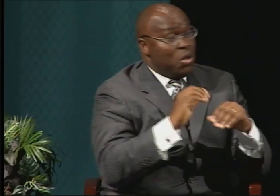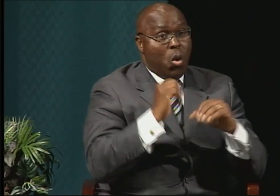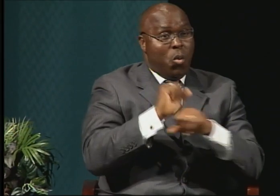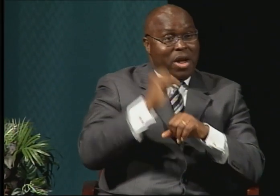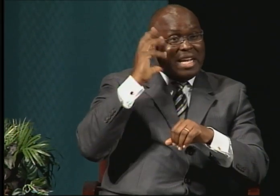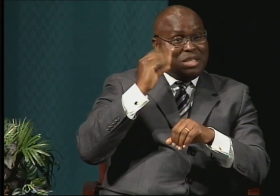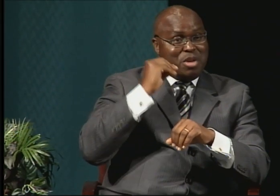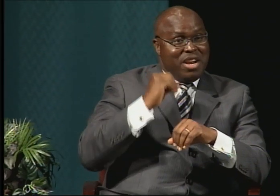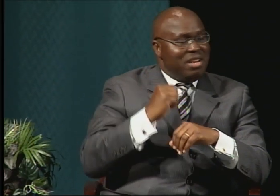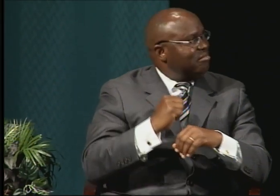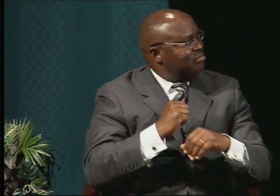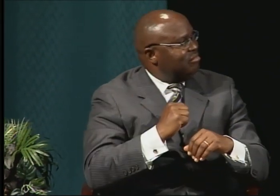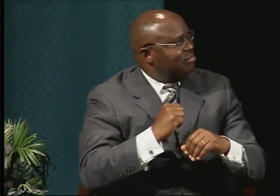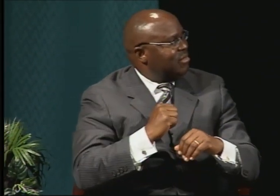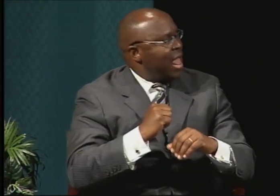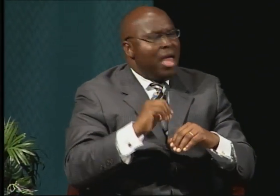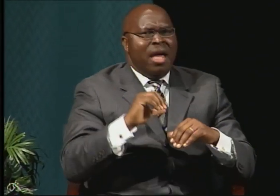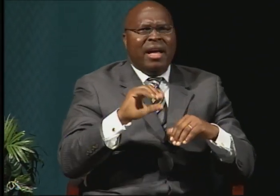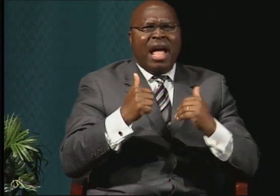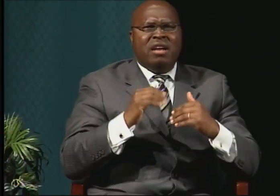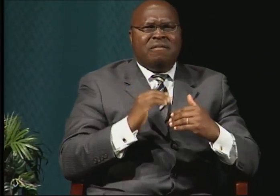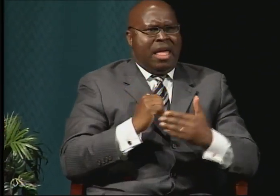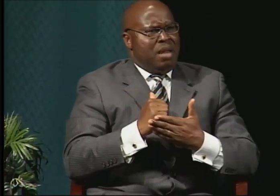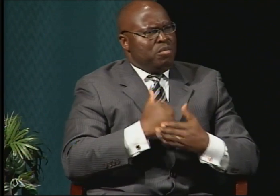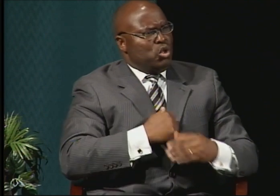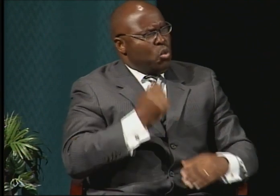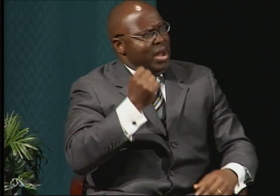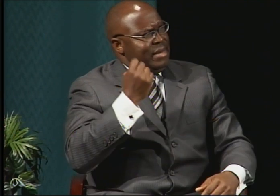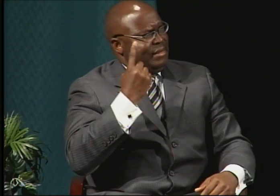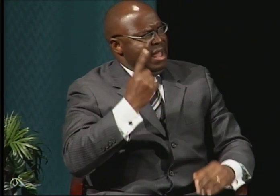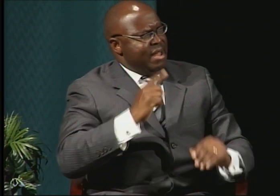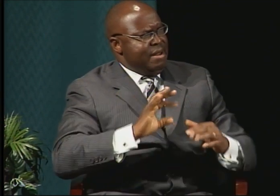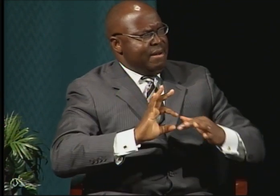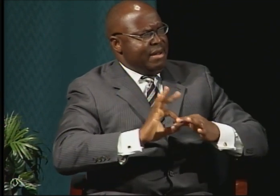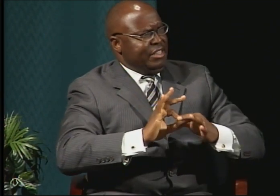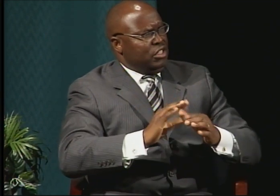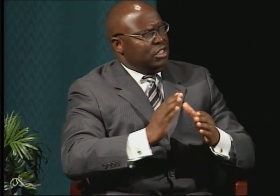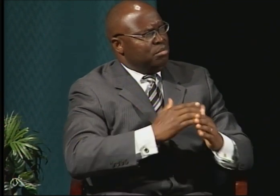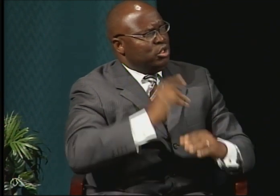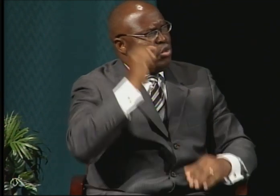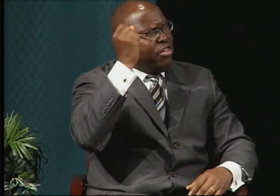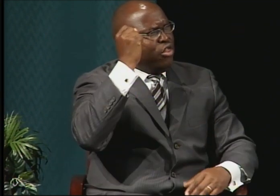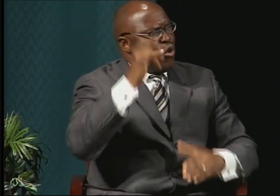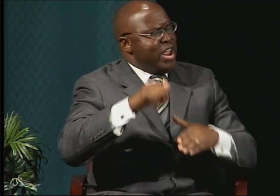the relationship between theory and practice. I was able to utilize my experience and apply